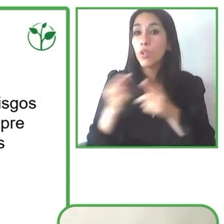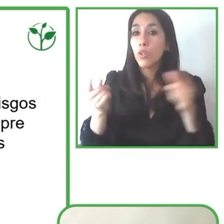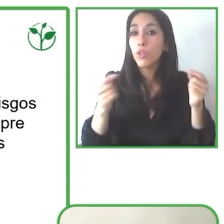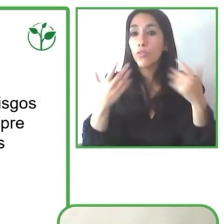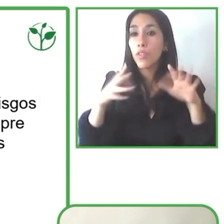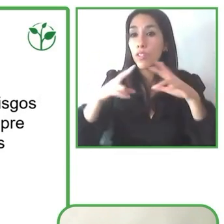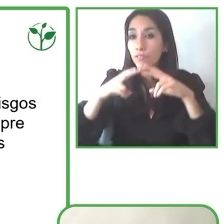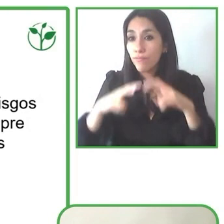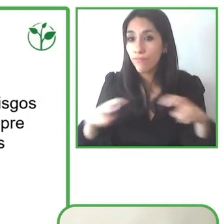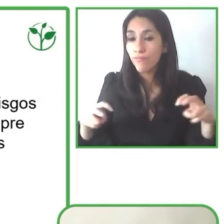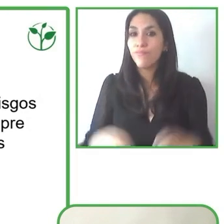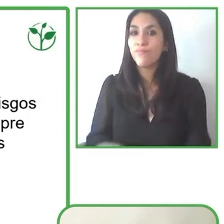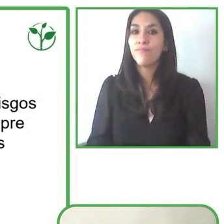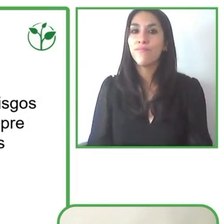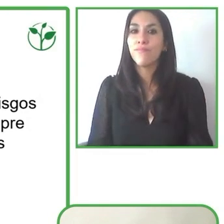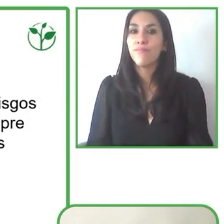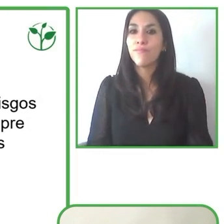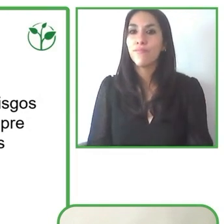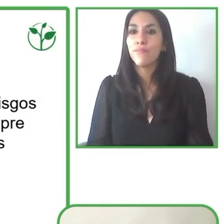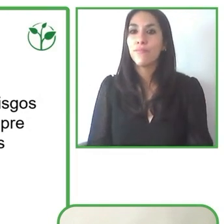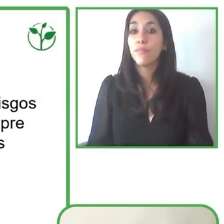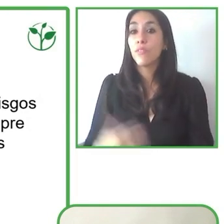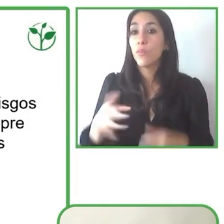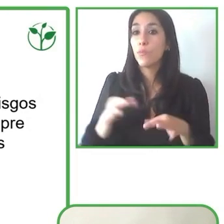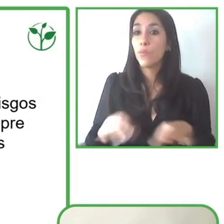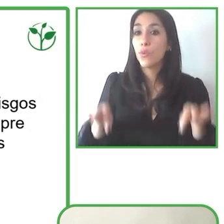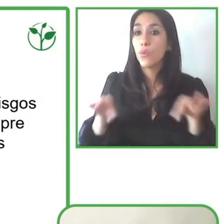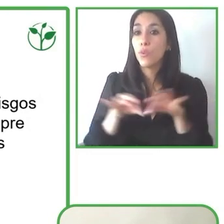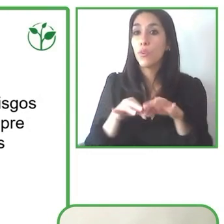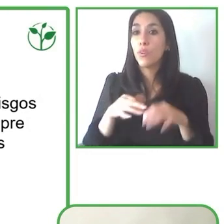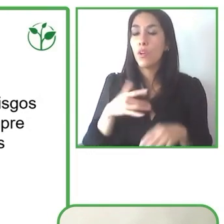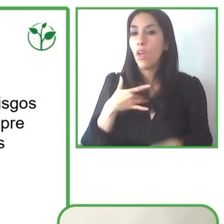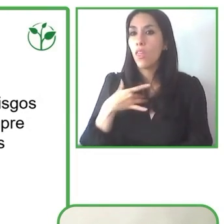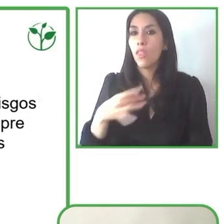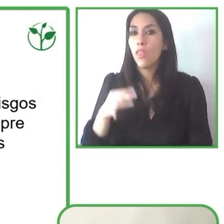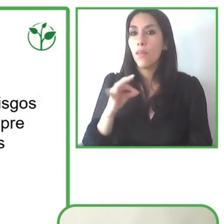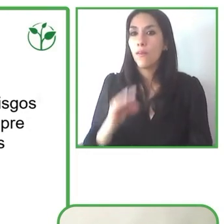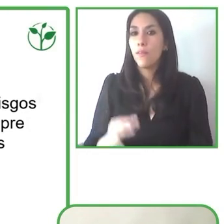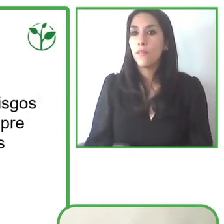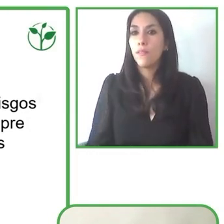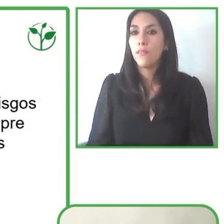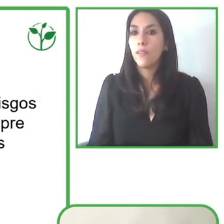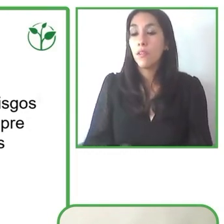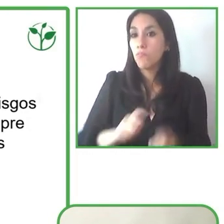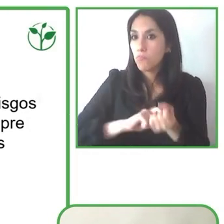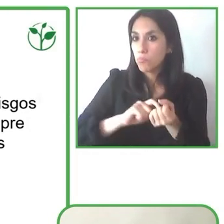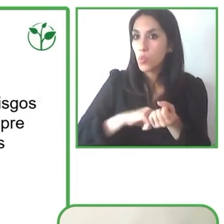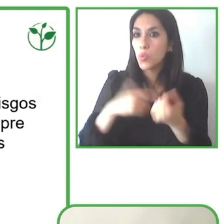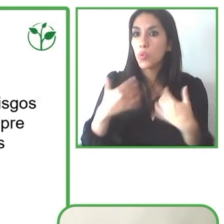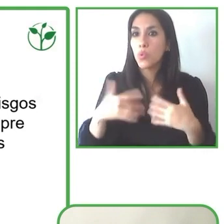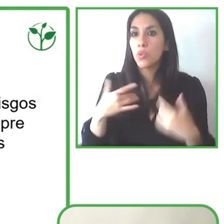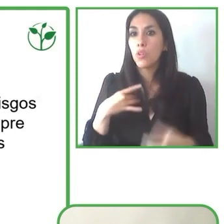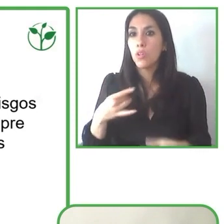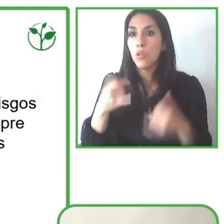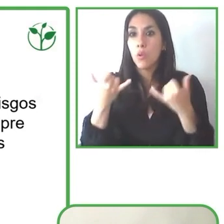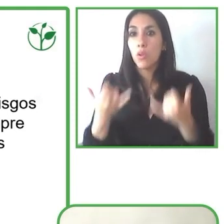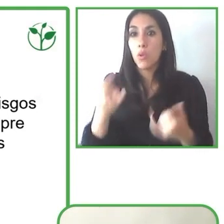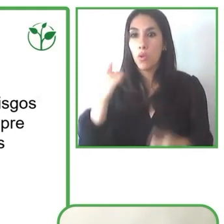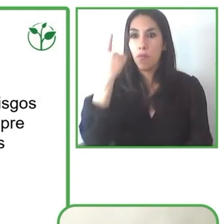of the destinations because problems can always arise. And the important thing is how do you reach them? How do you solve them?